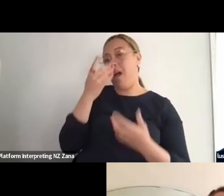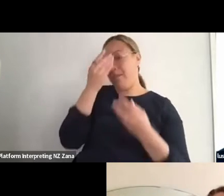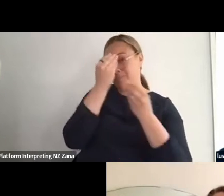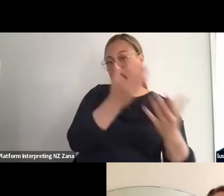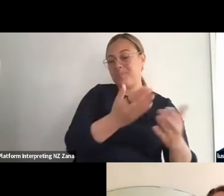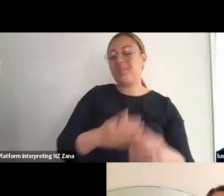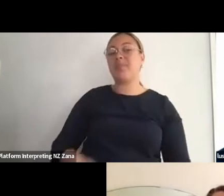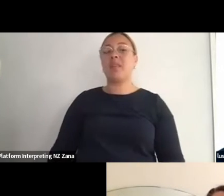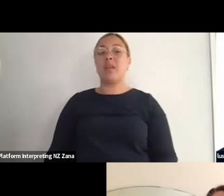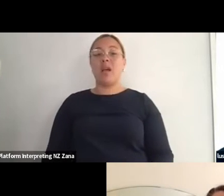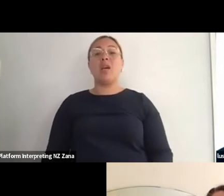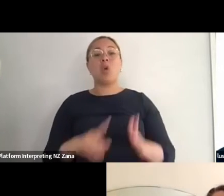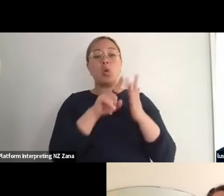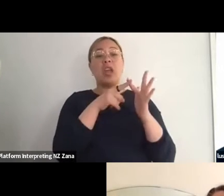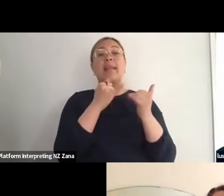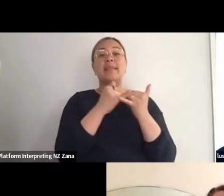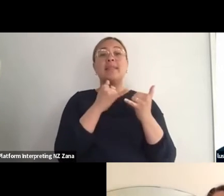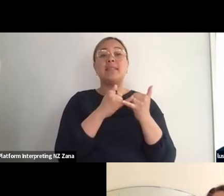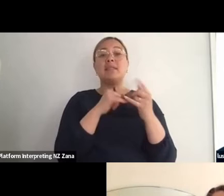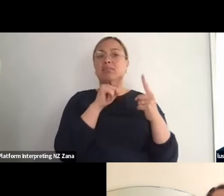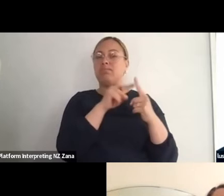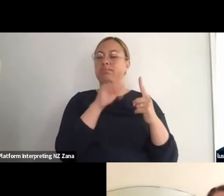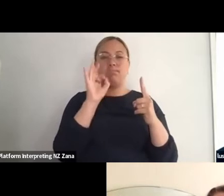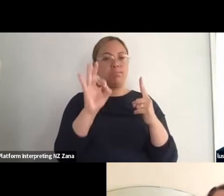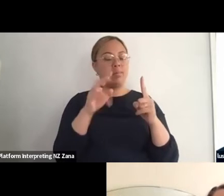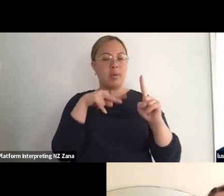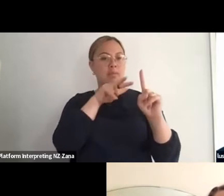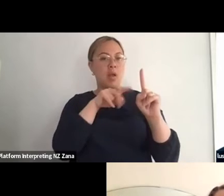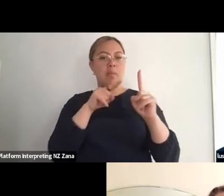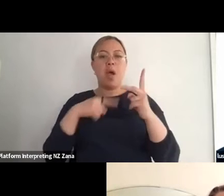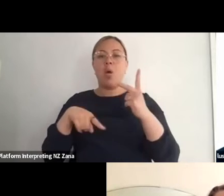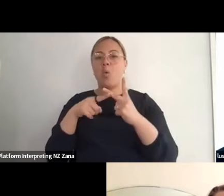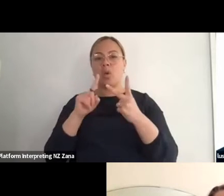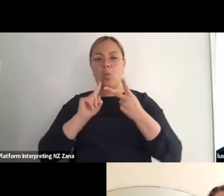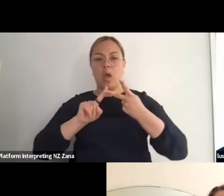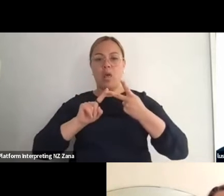I'll also write it in the chat, Bill Shannon who's maybe a name known to to some of your